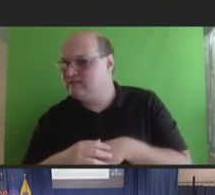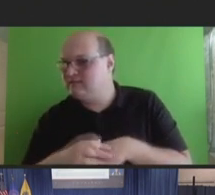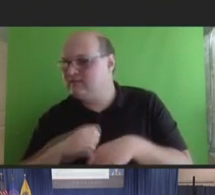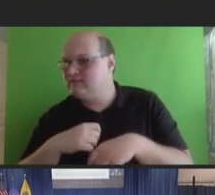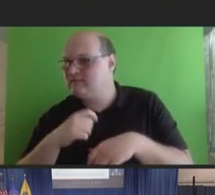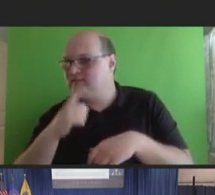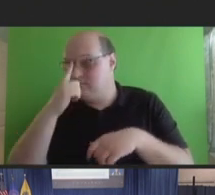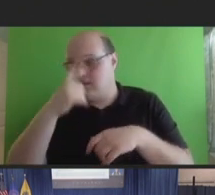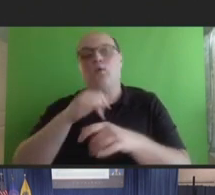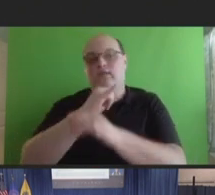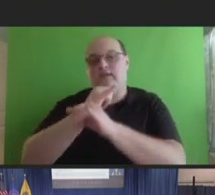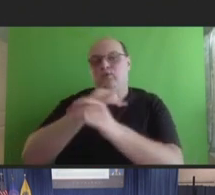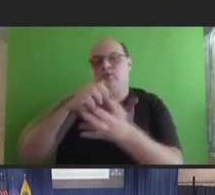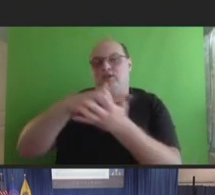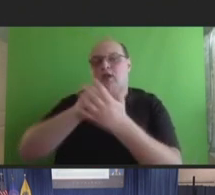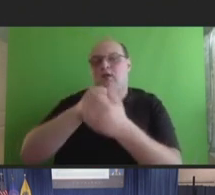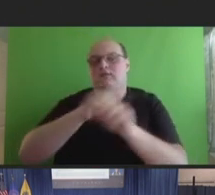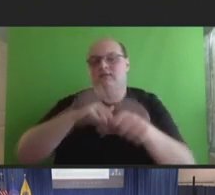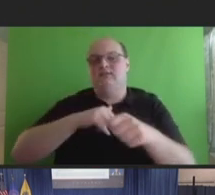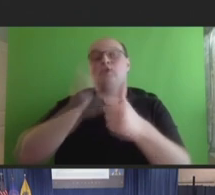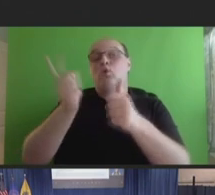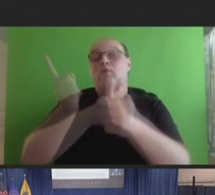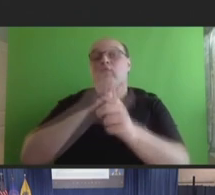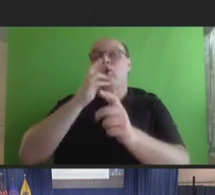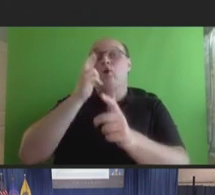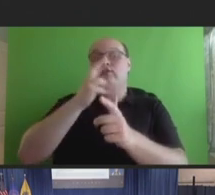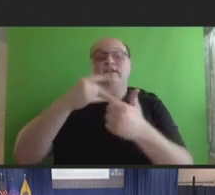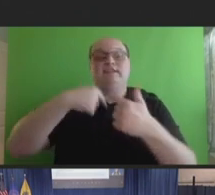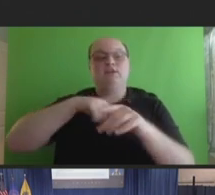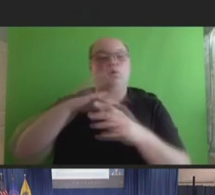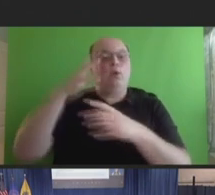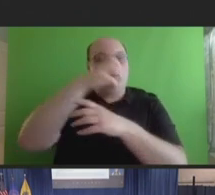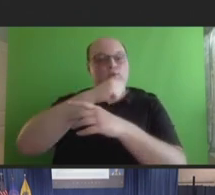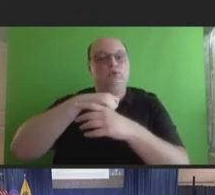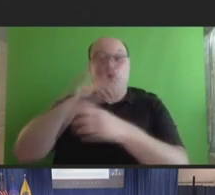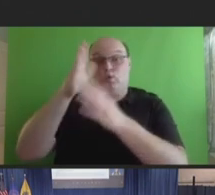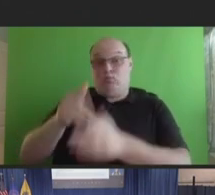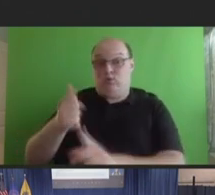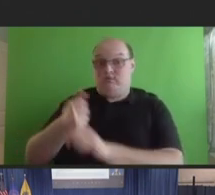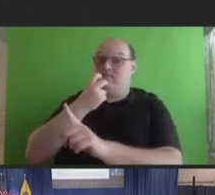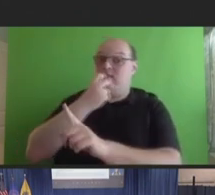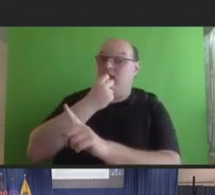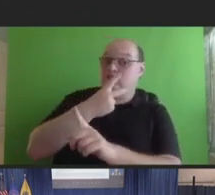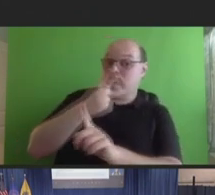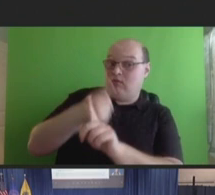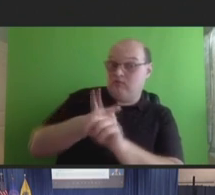window. So, for that reason, we presumed a person aged 12 years or older who received